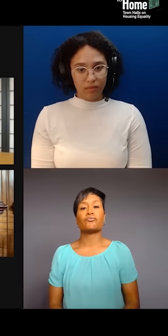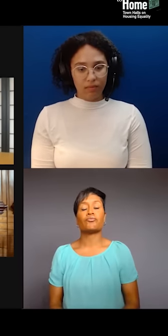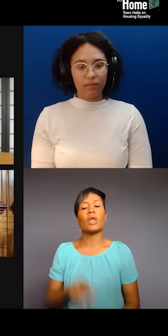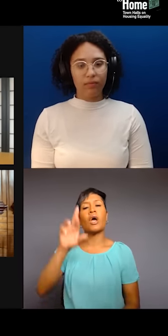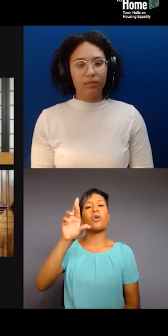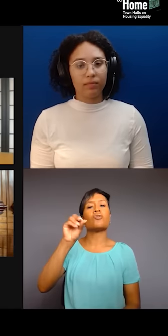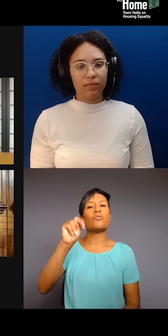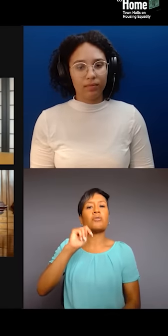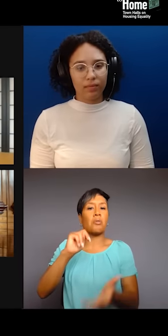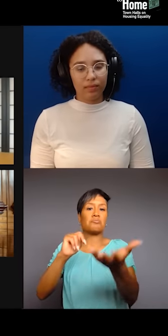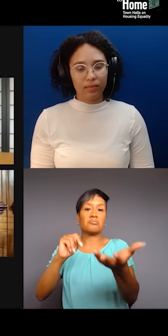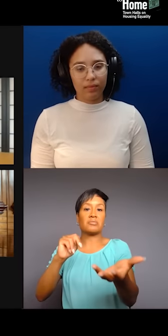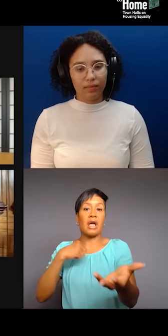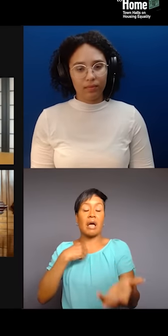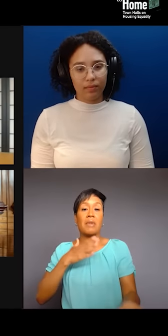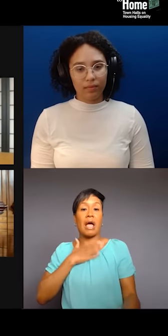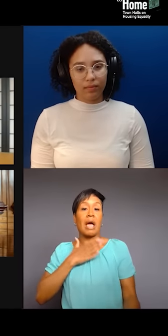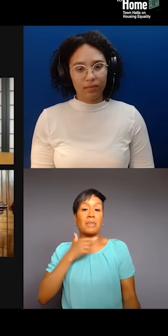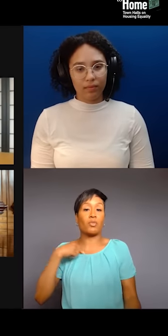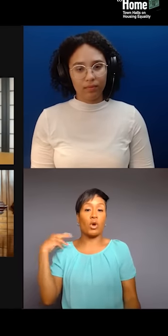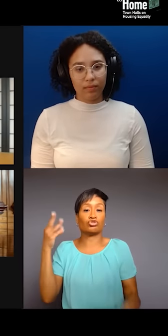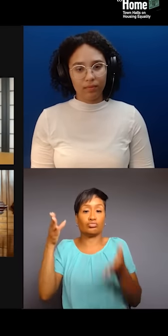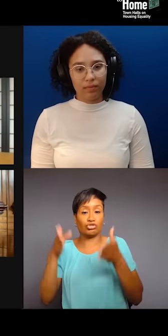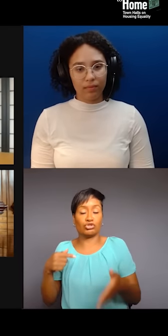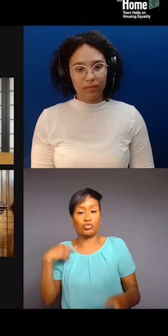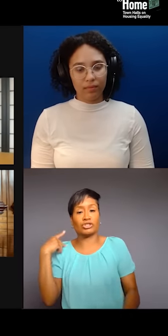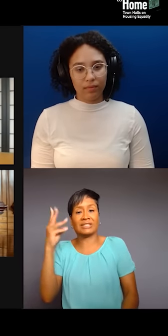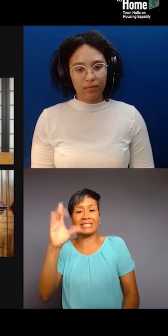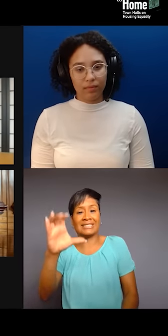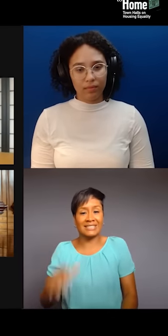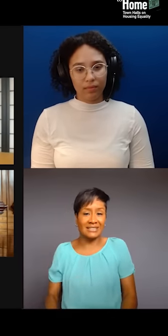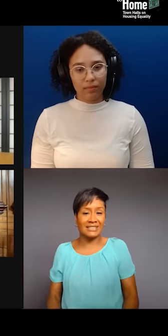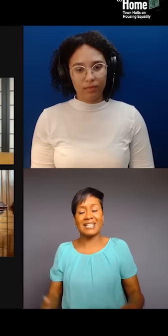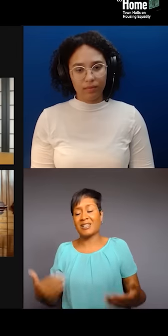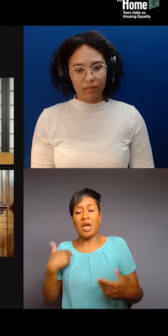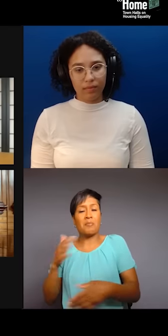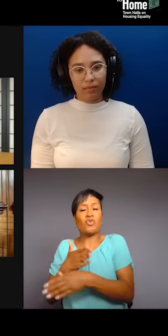where we have our music that we created, and it's pretty much, to me,